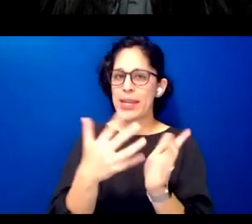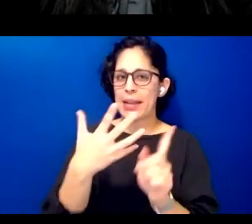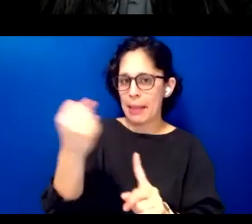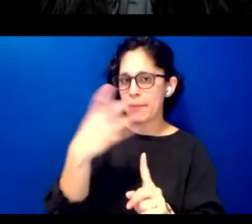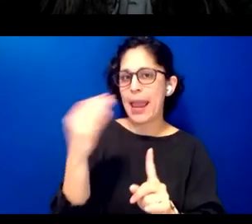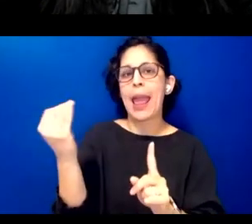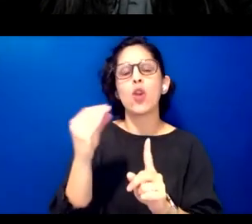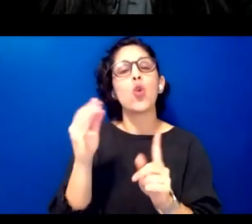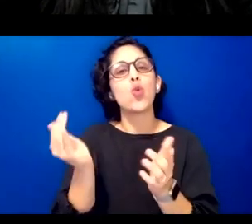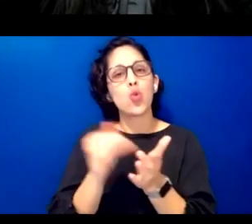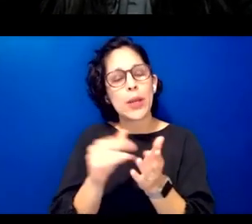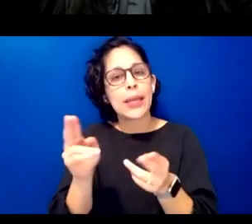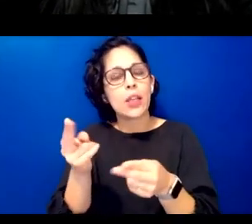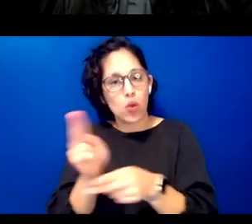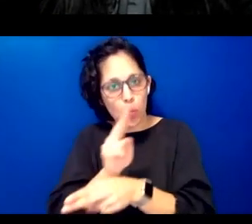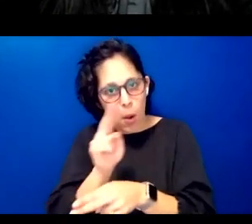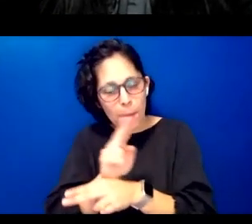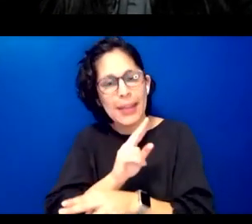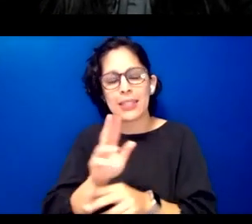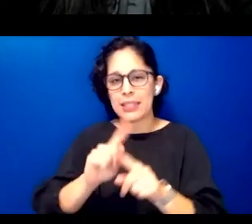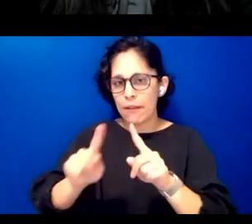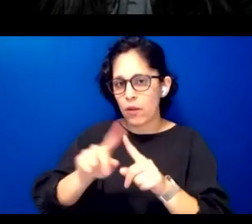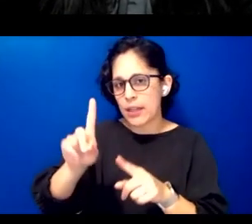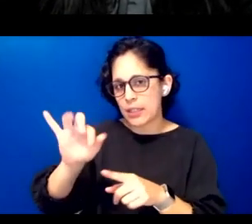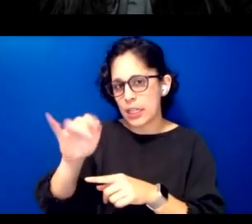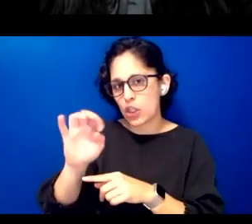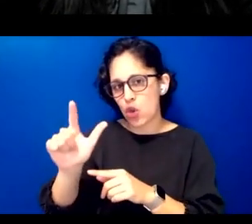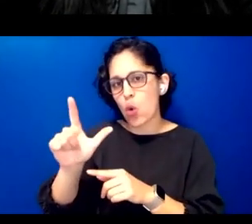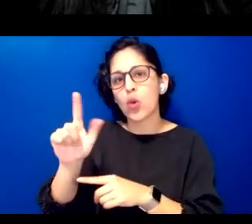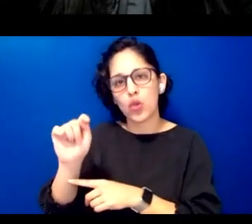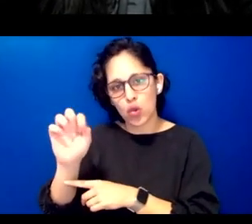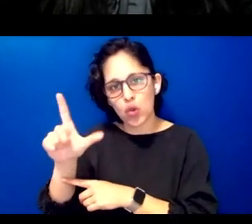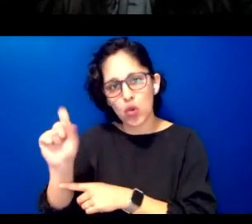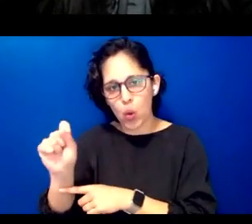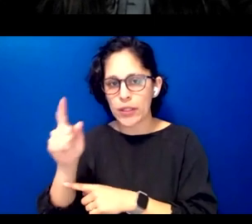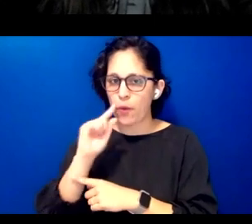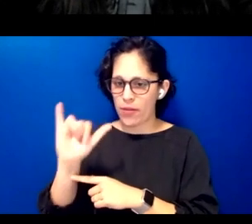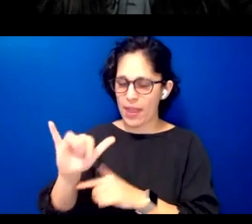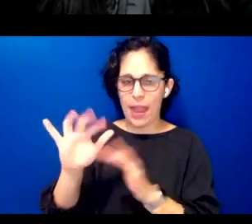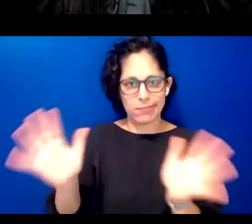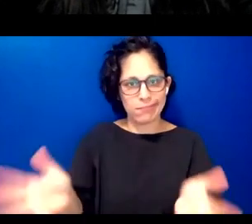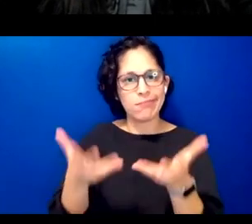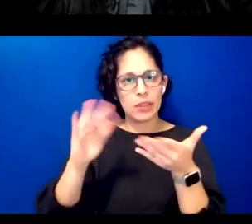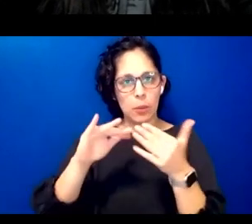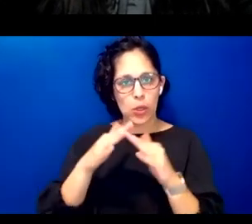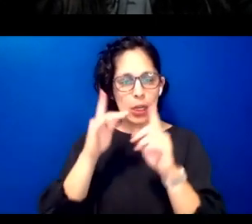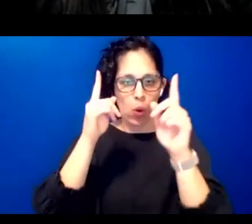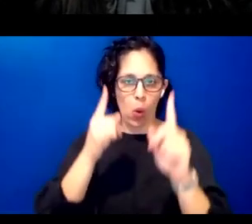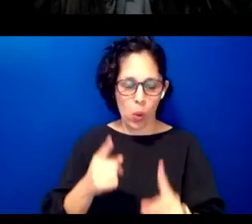and technologies for language revitalization toward meaningful community driven goals these